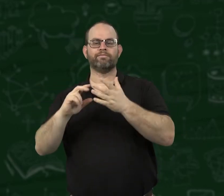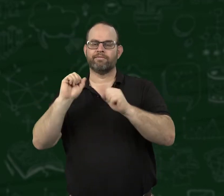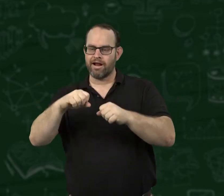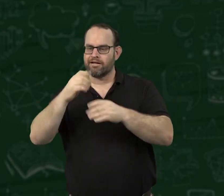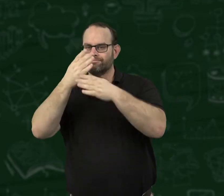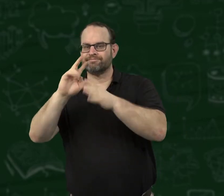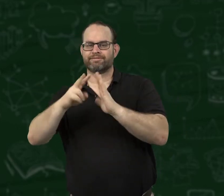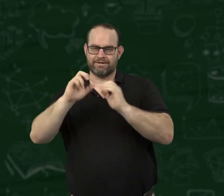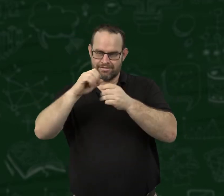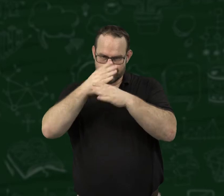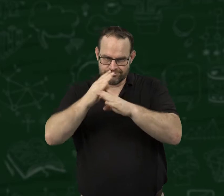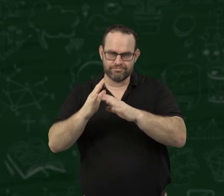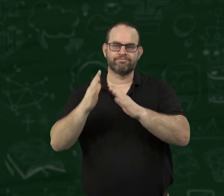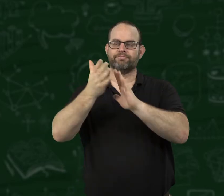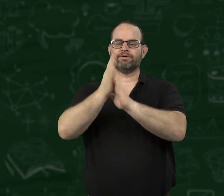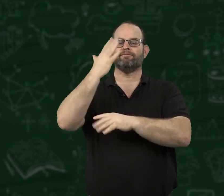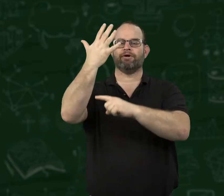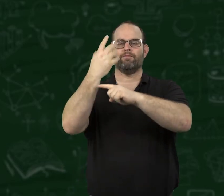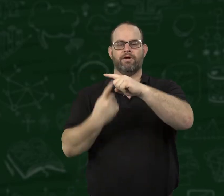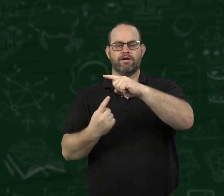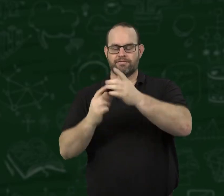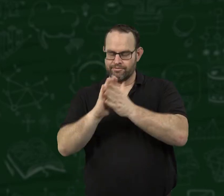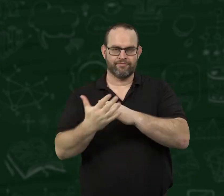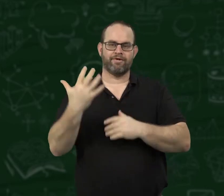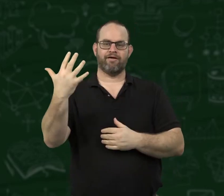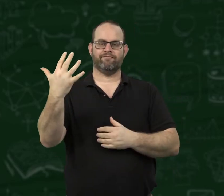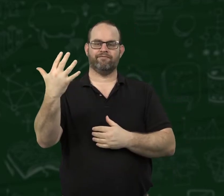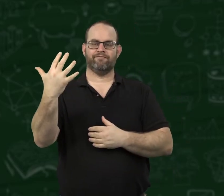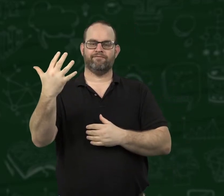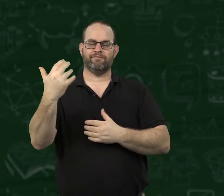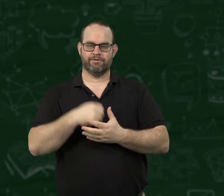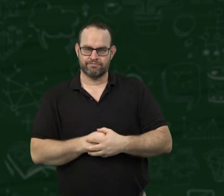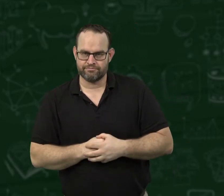This fraction can be simplified to 5/1. 5/1 equals 5.